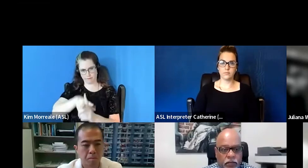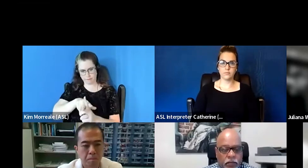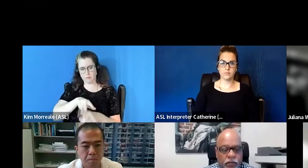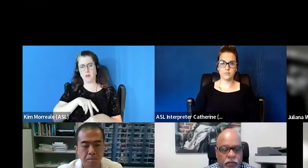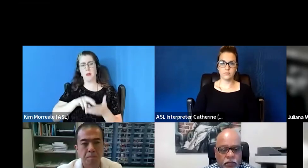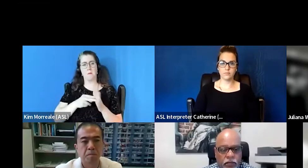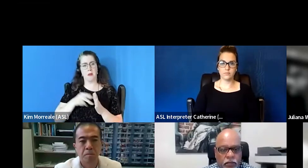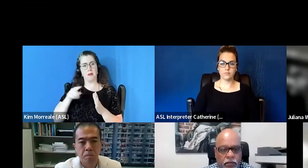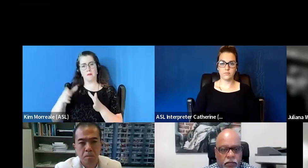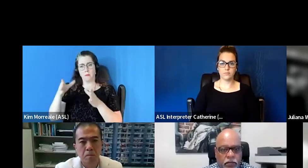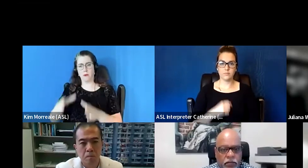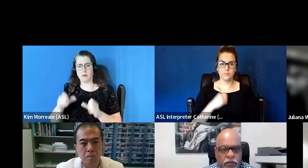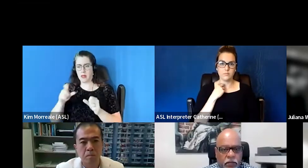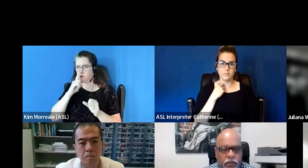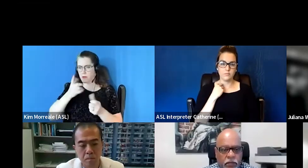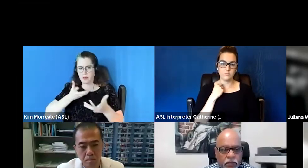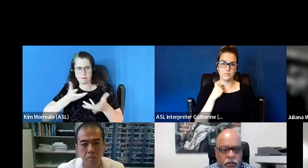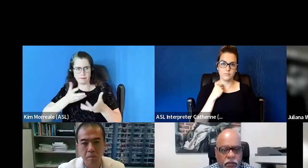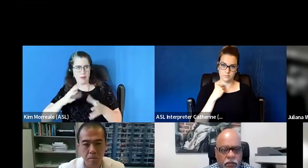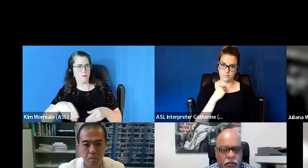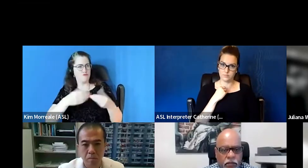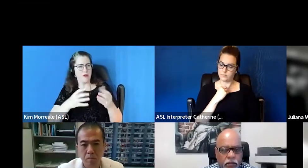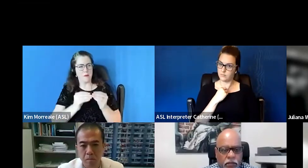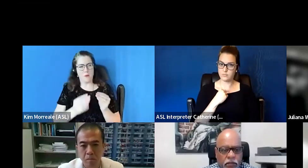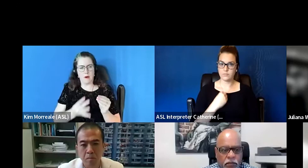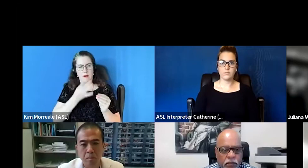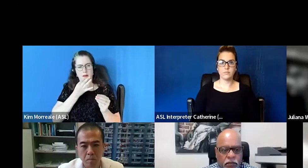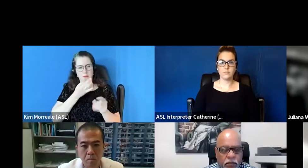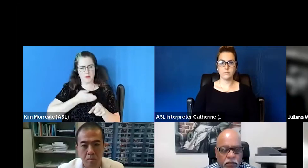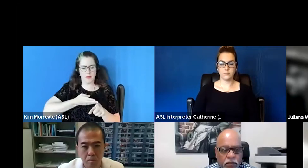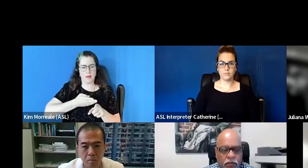can really provide some expertise in what is often